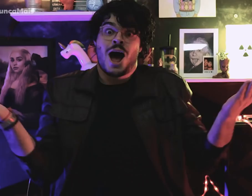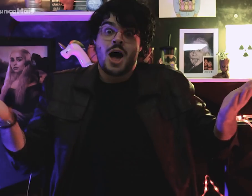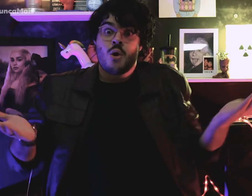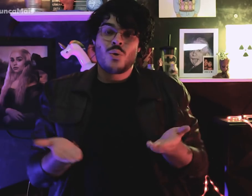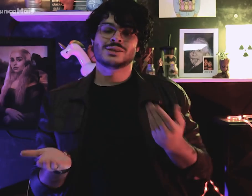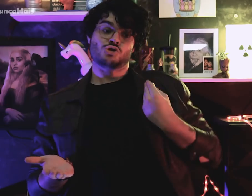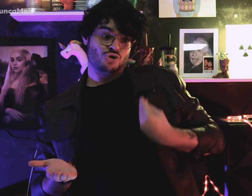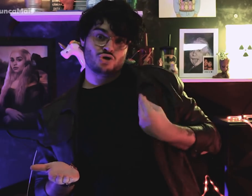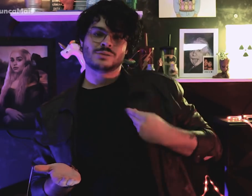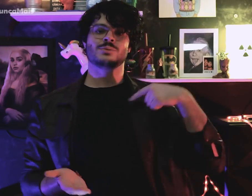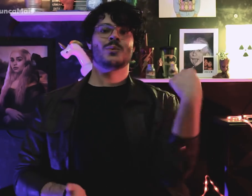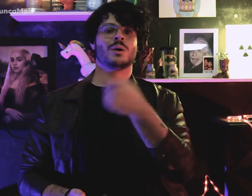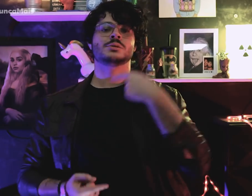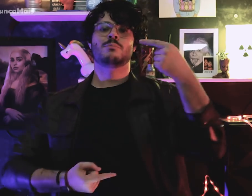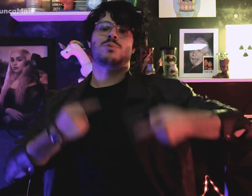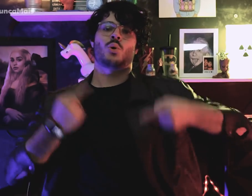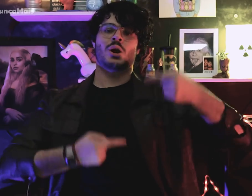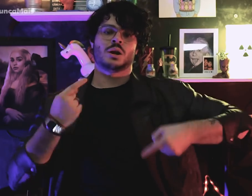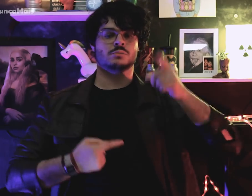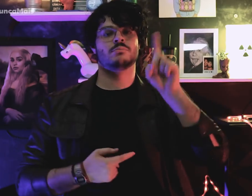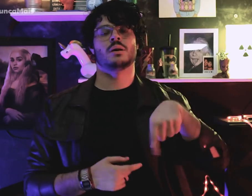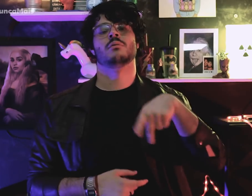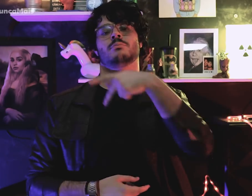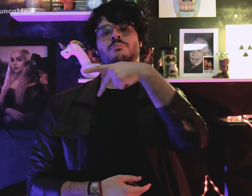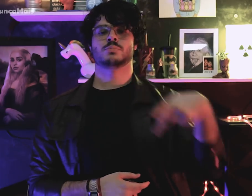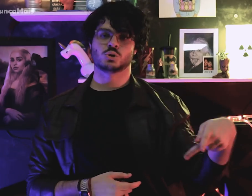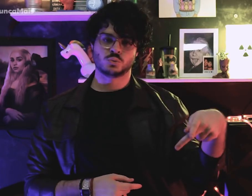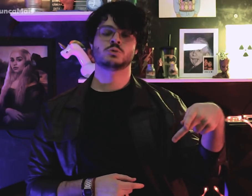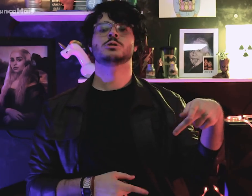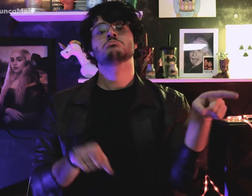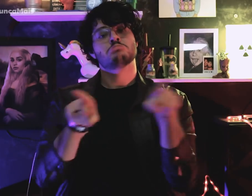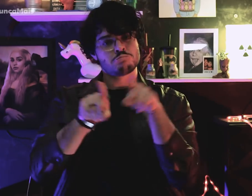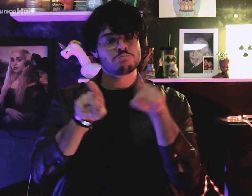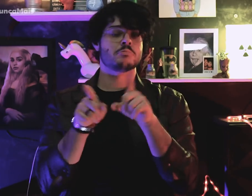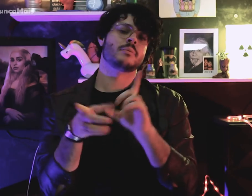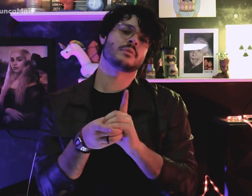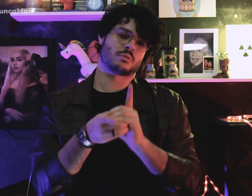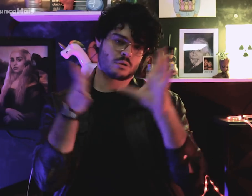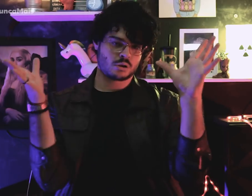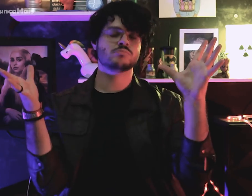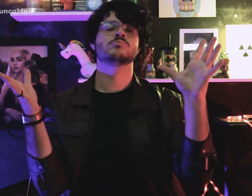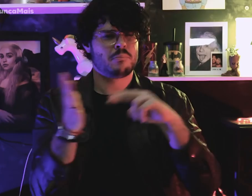Estamos em um regime presidencialista e democrático desde o fim da ditadura militar.